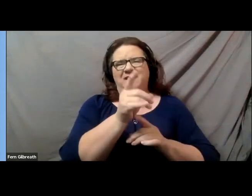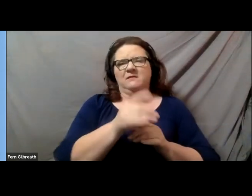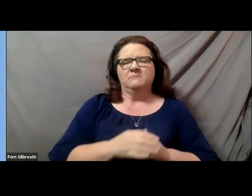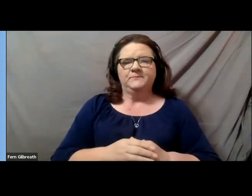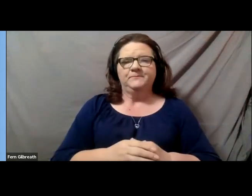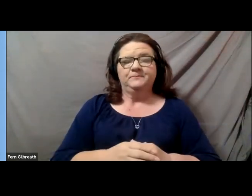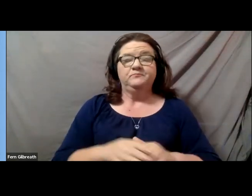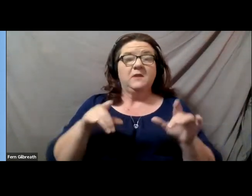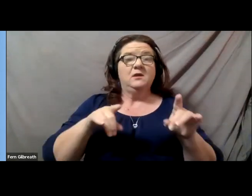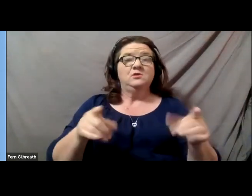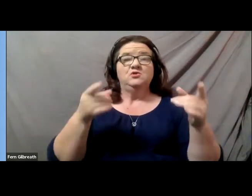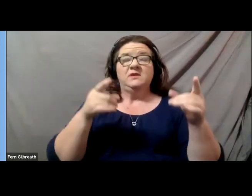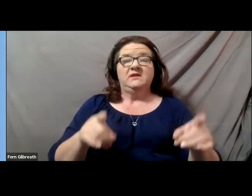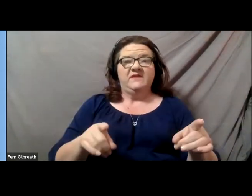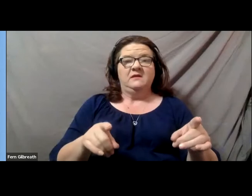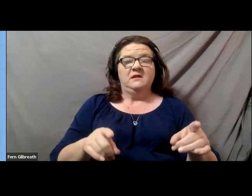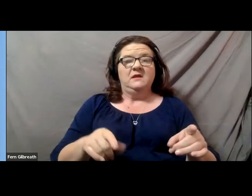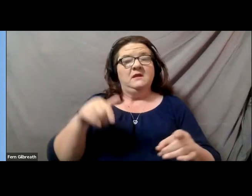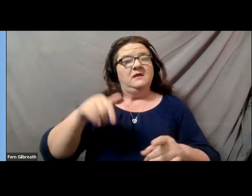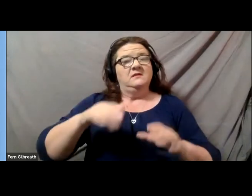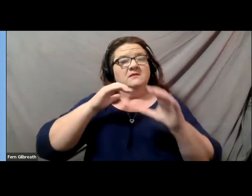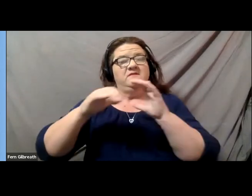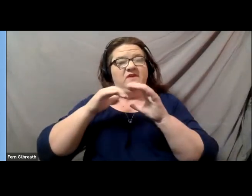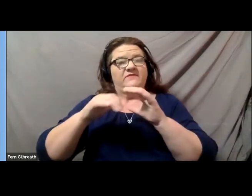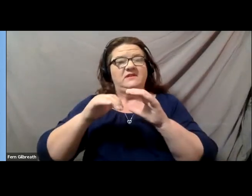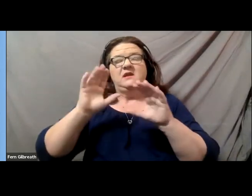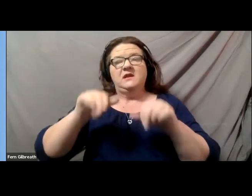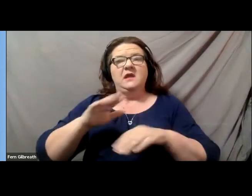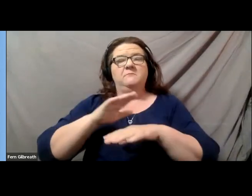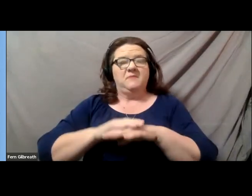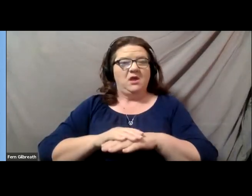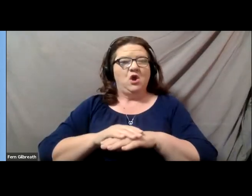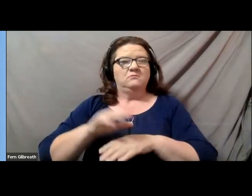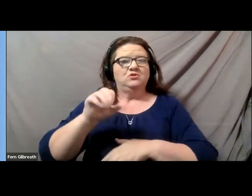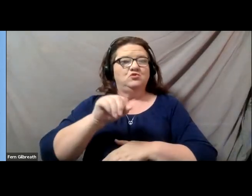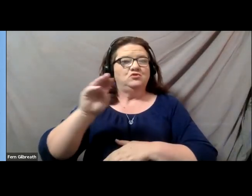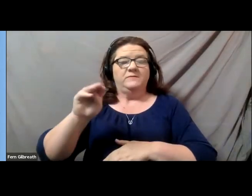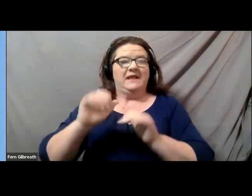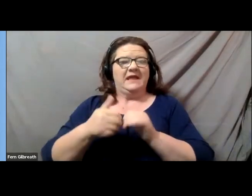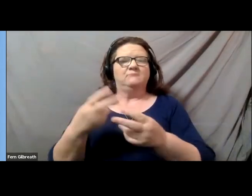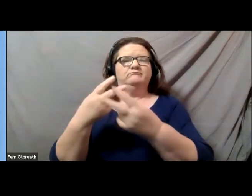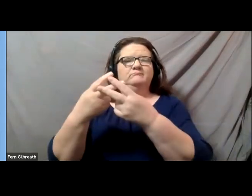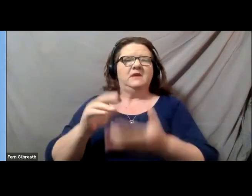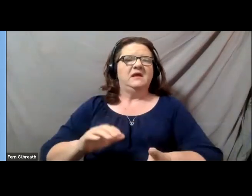During the event, you can take this conversation to social media, and use the hashtag #DisruptingAbleism